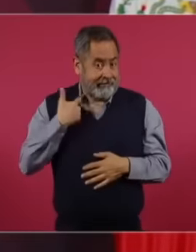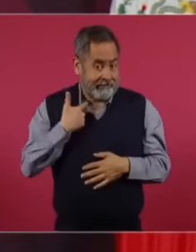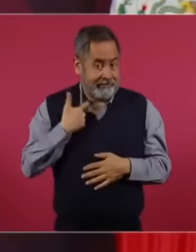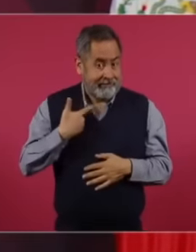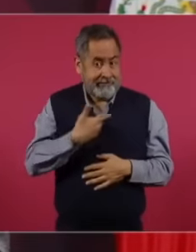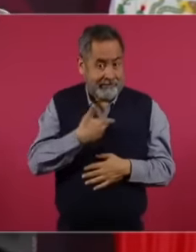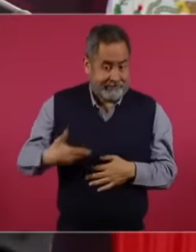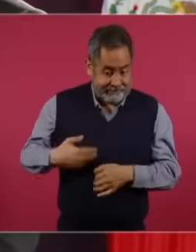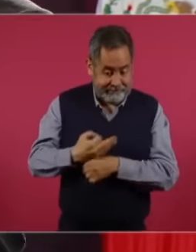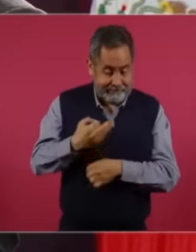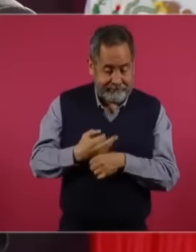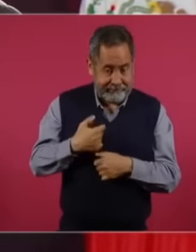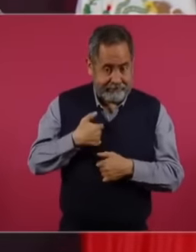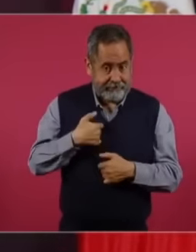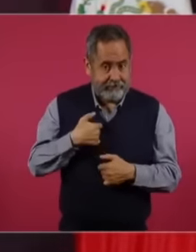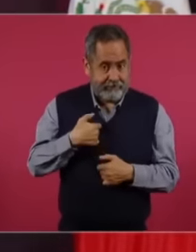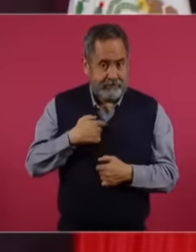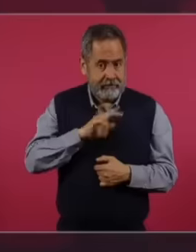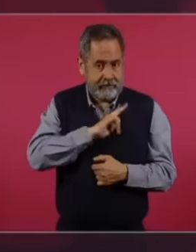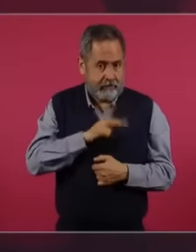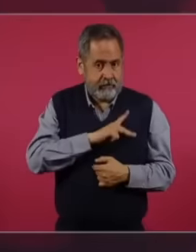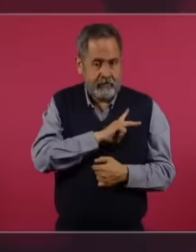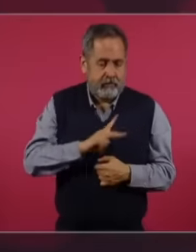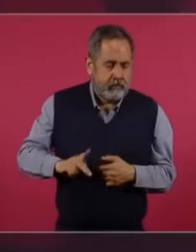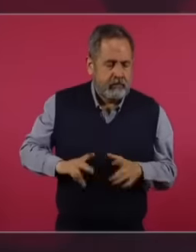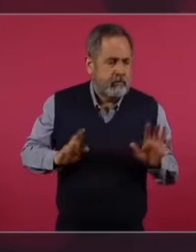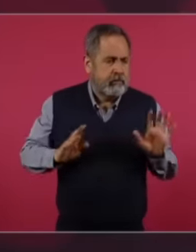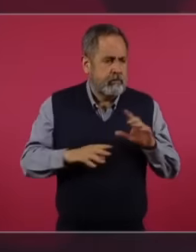during what was